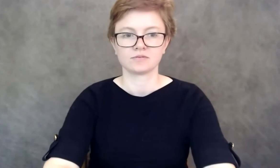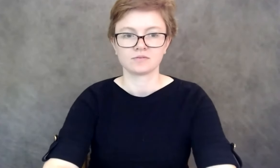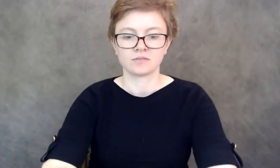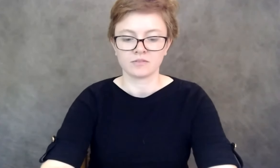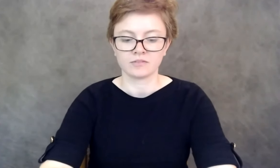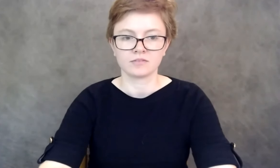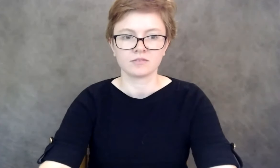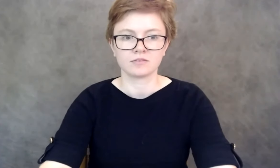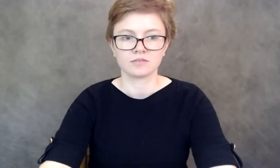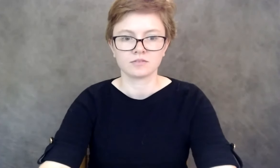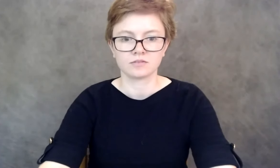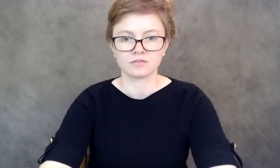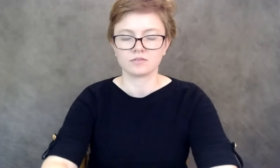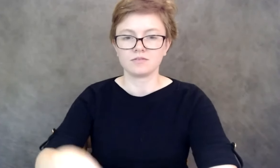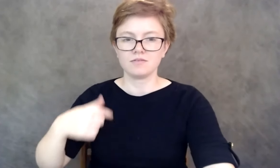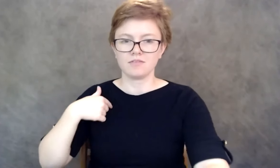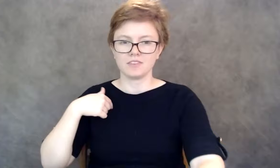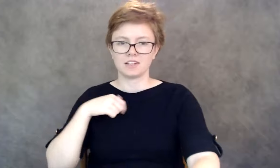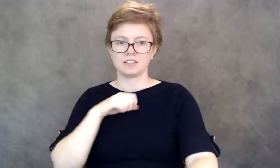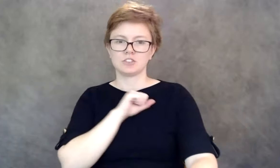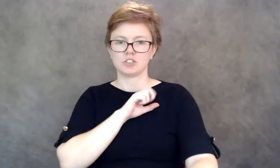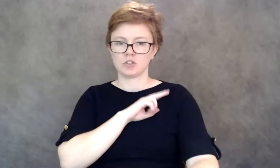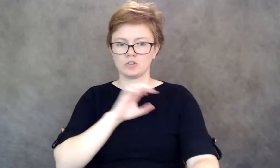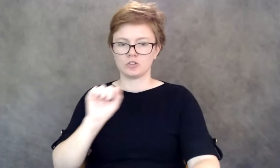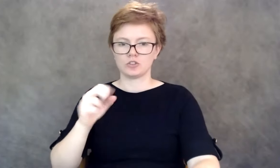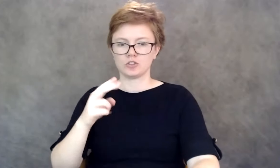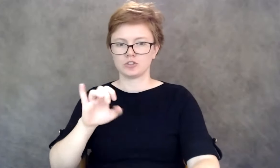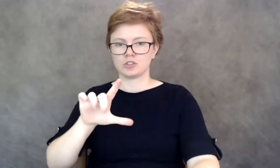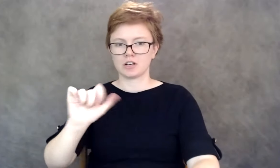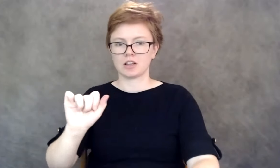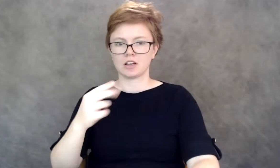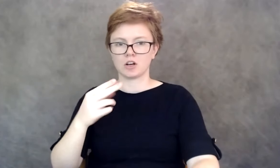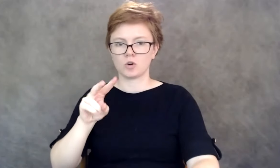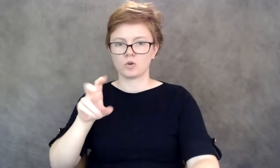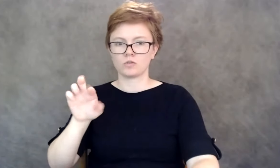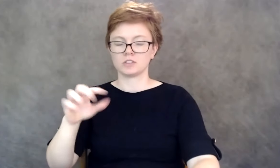This is Sheila Hoover. I'm one of the Zoom coordinators for DHS.